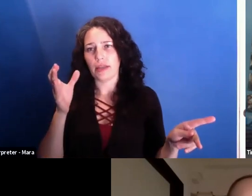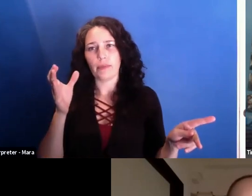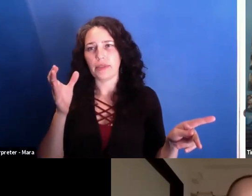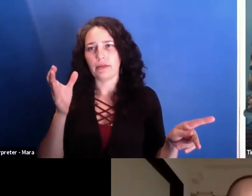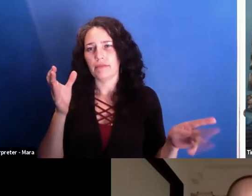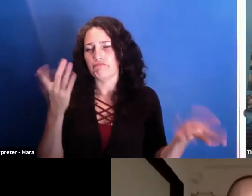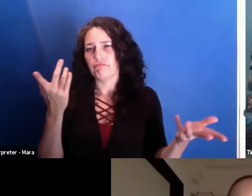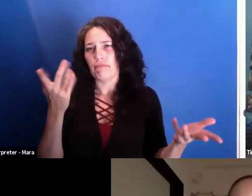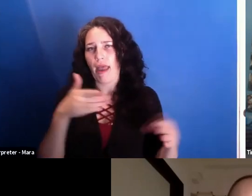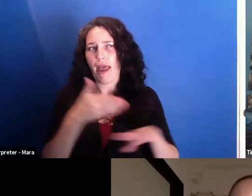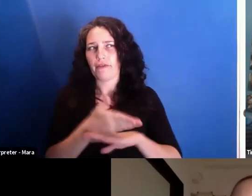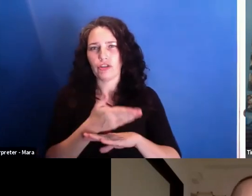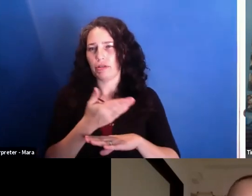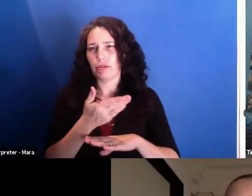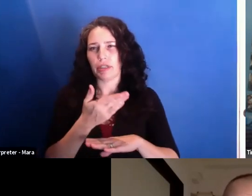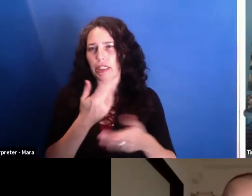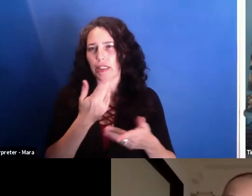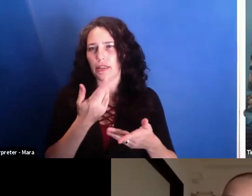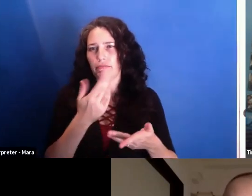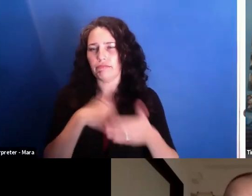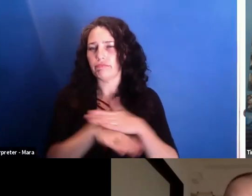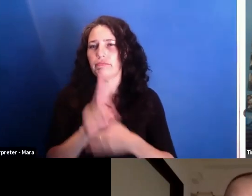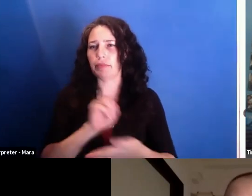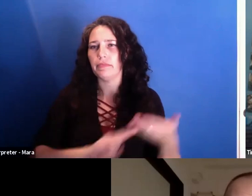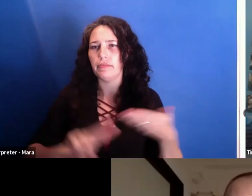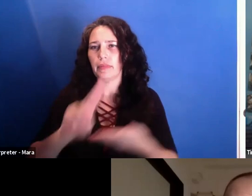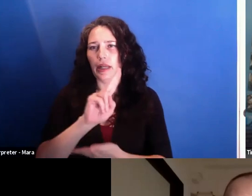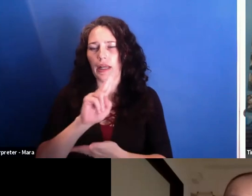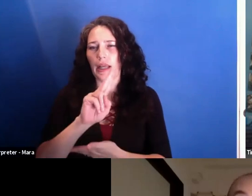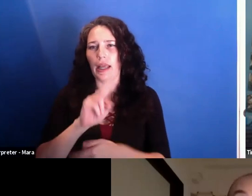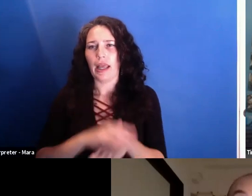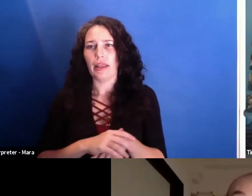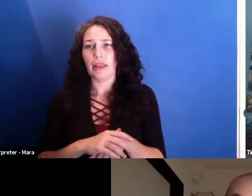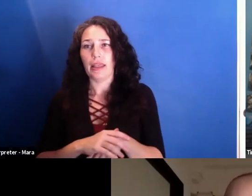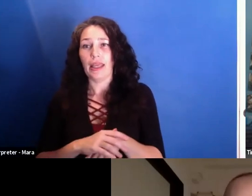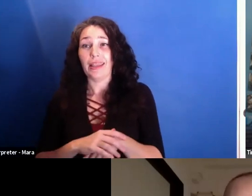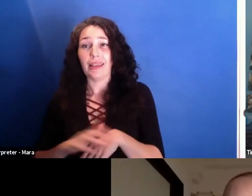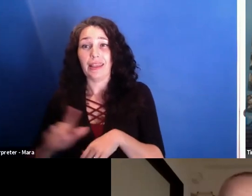And actually, the footage we see in the film in the beginning is from one of their cameras.